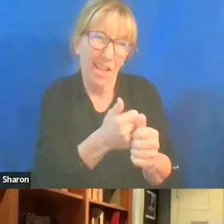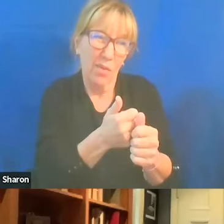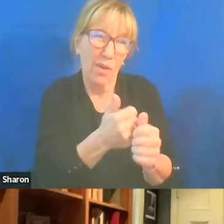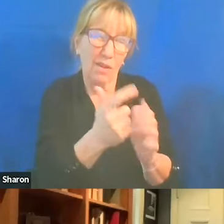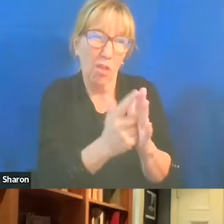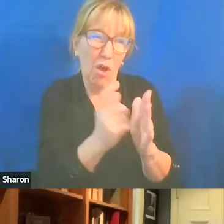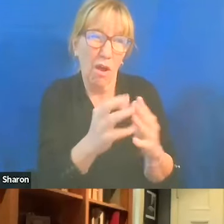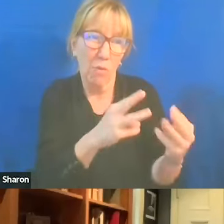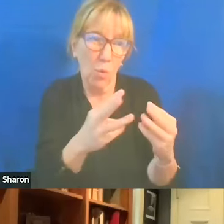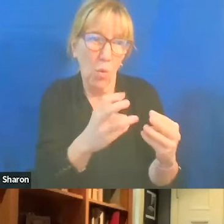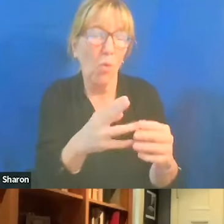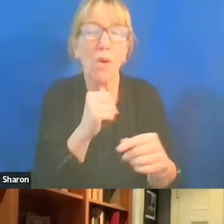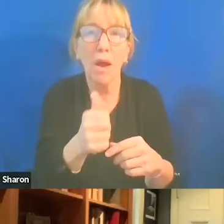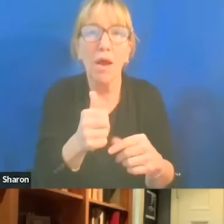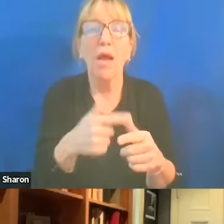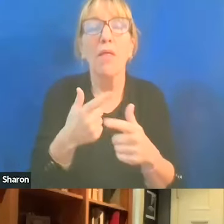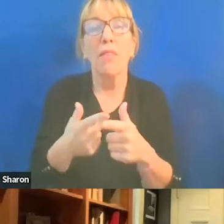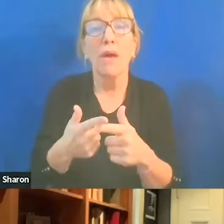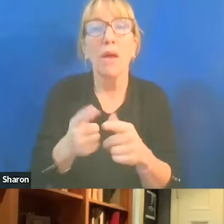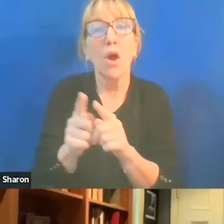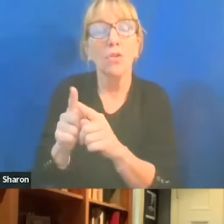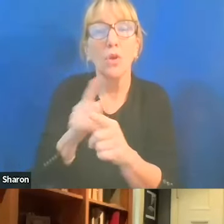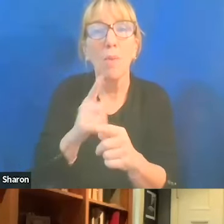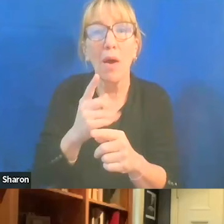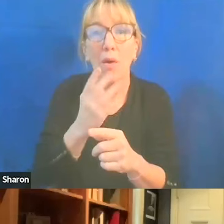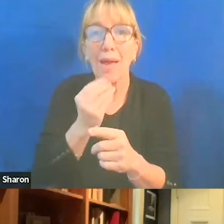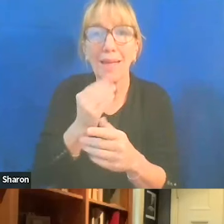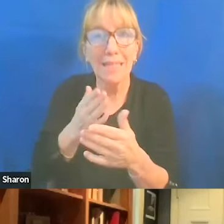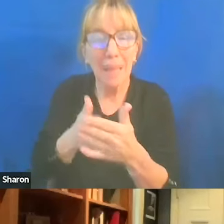And then on the anti-Semitism and Islamophobia,